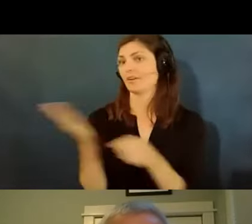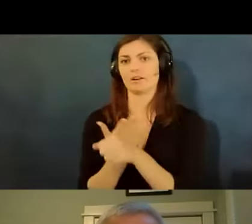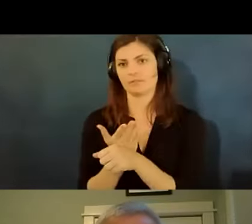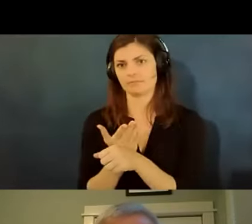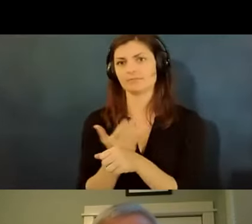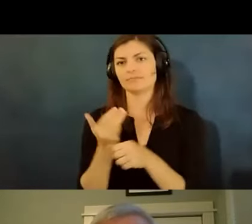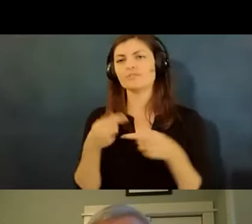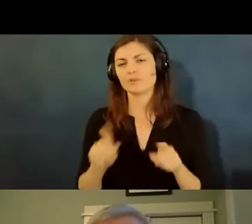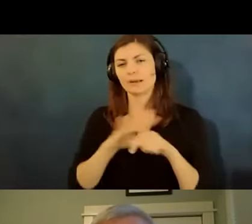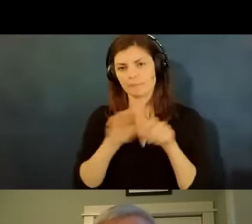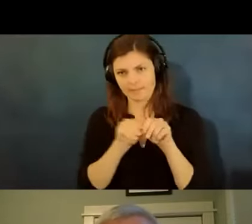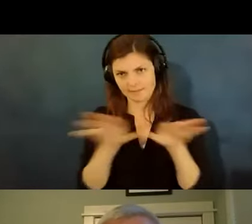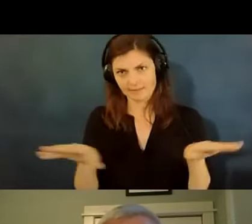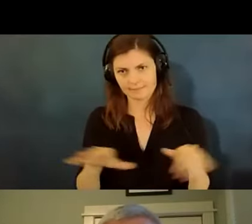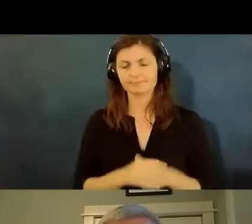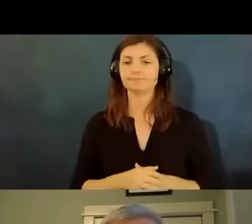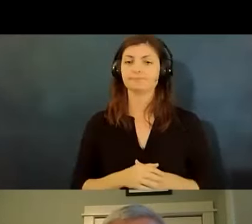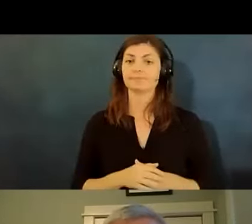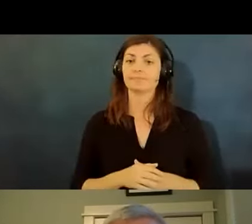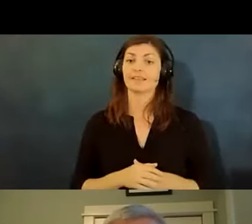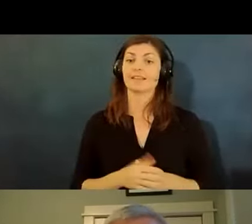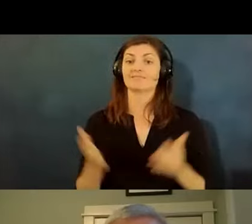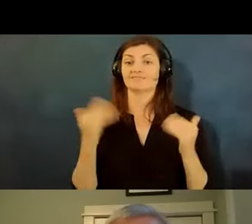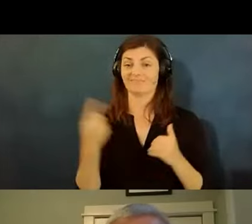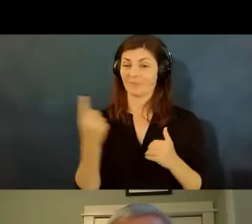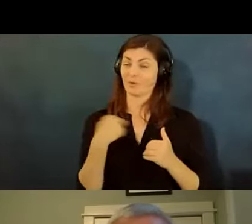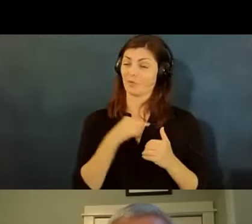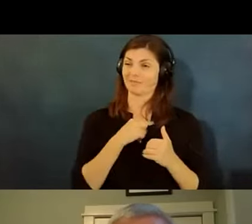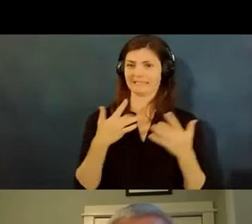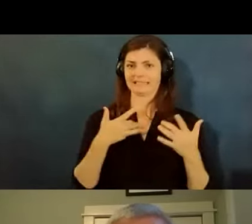and then something we are worried about is whether the employer is going to start